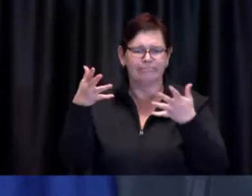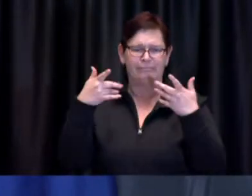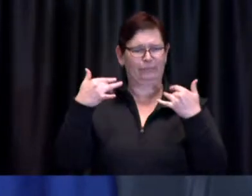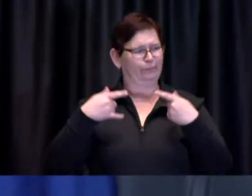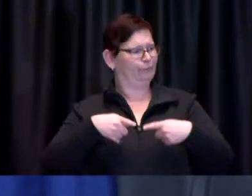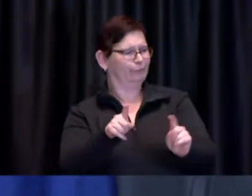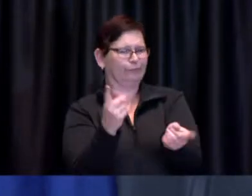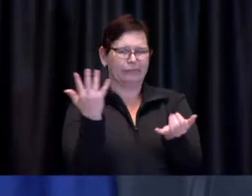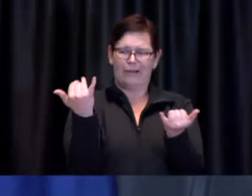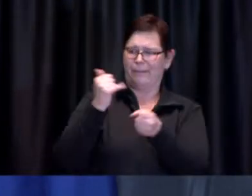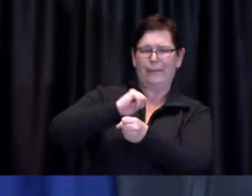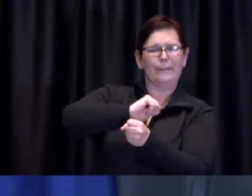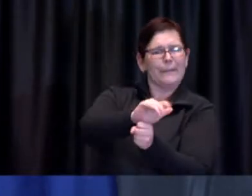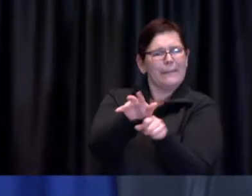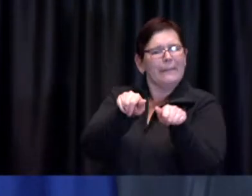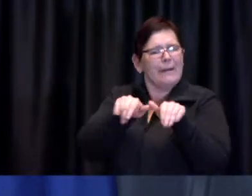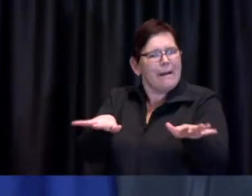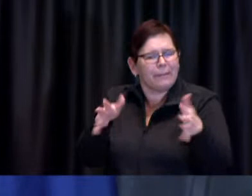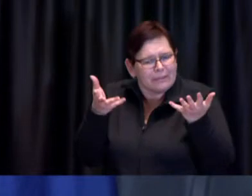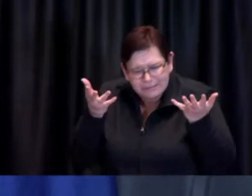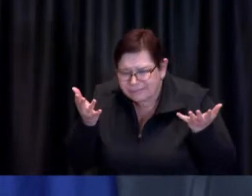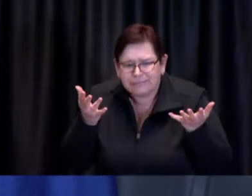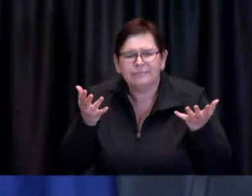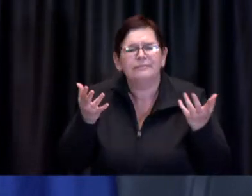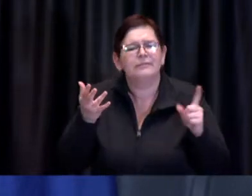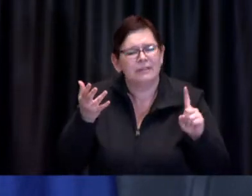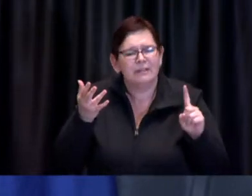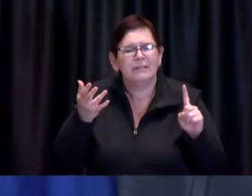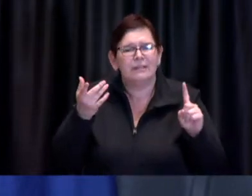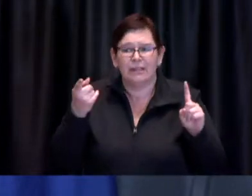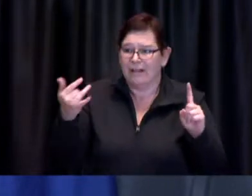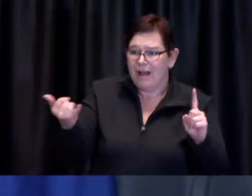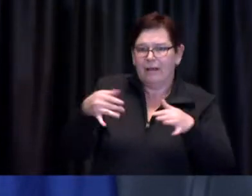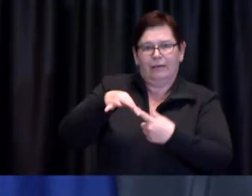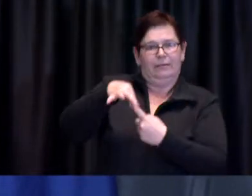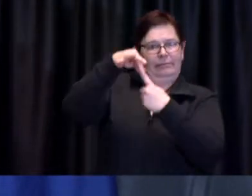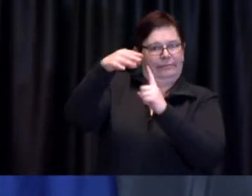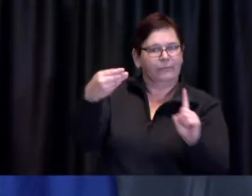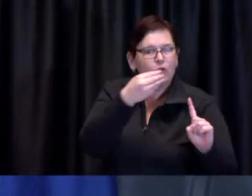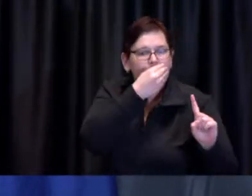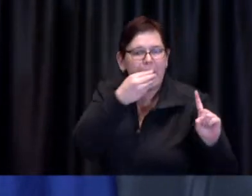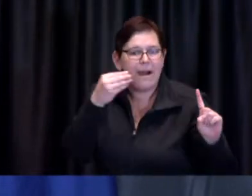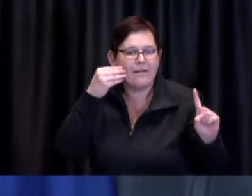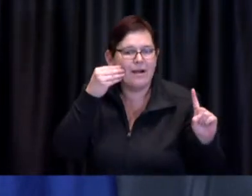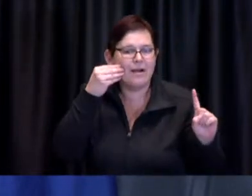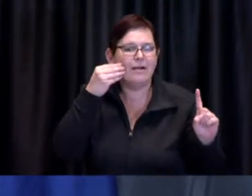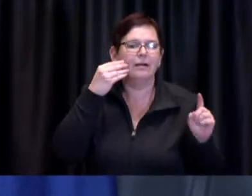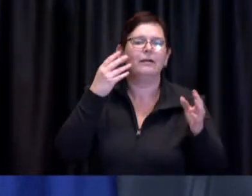As was the case last year during Ramadan mosques may broadcast calls to prayer during the month of Ramadan